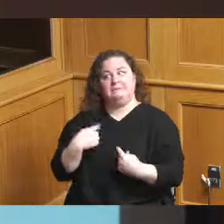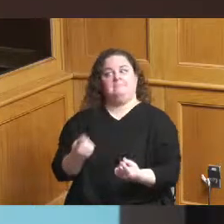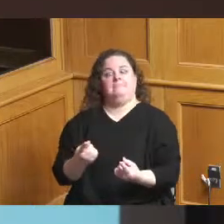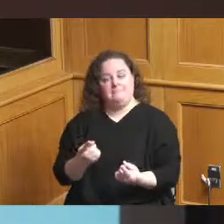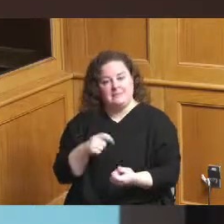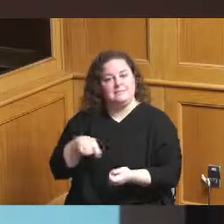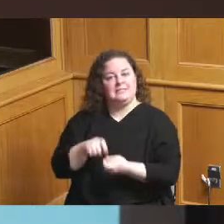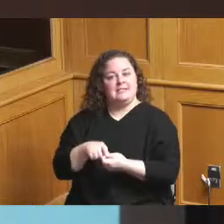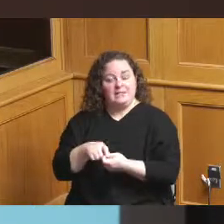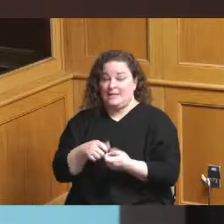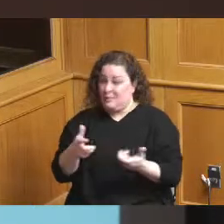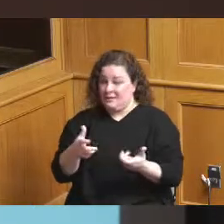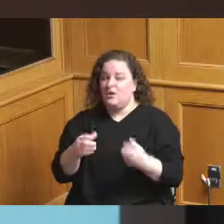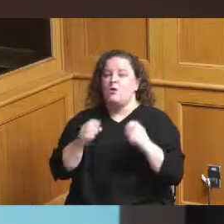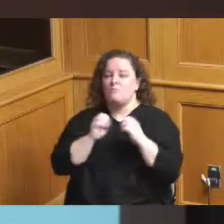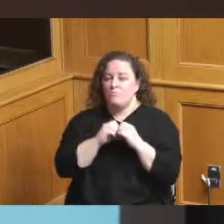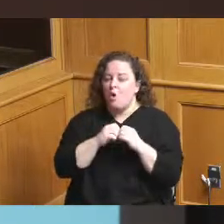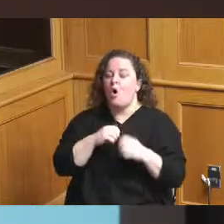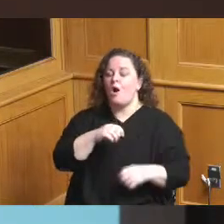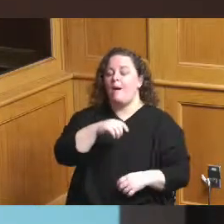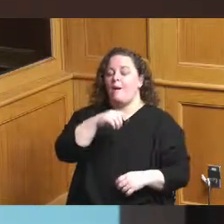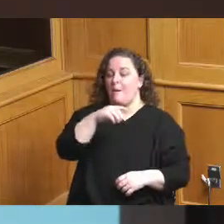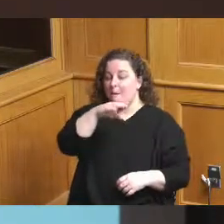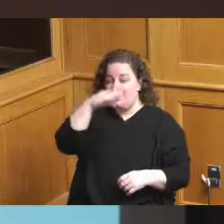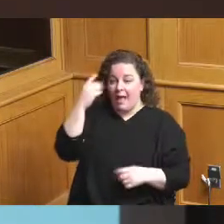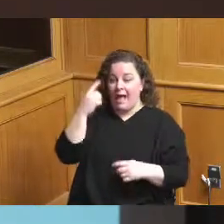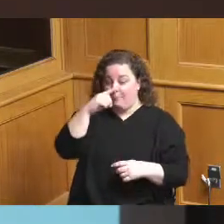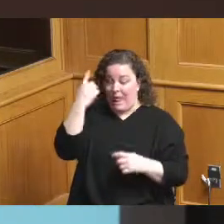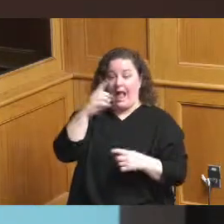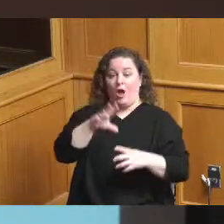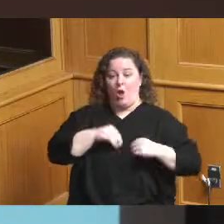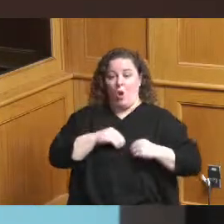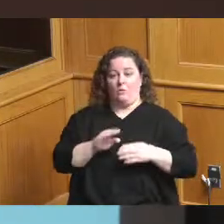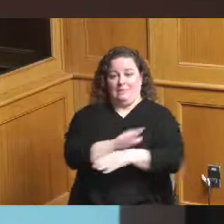is getting more black and businesses into our storefronts and so we've increased